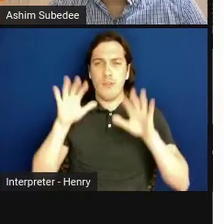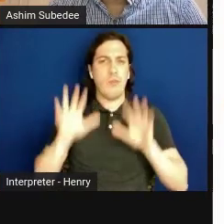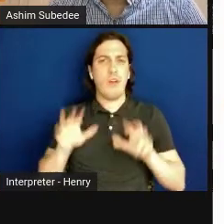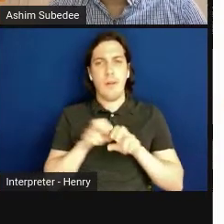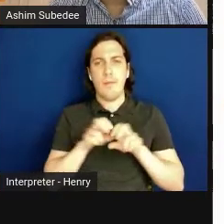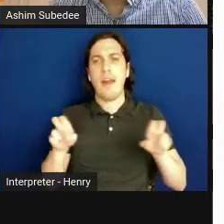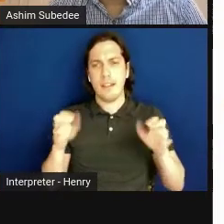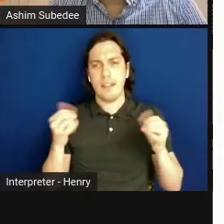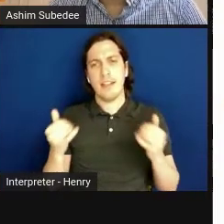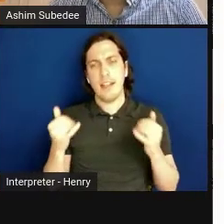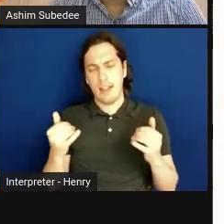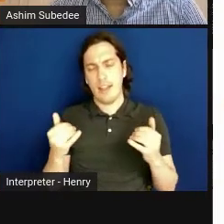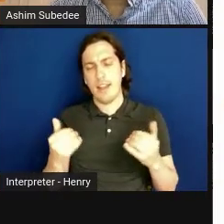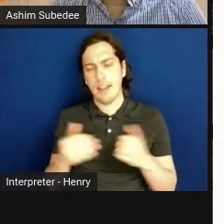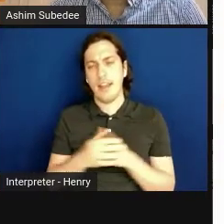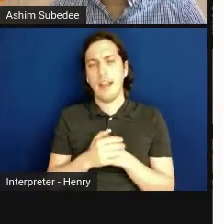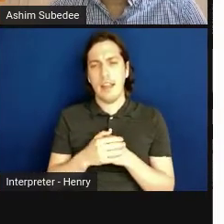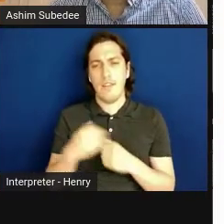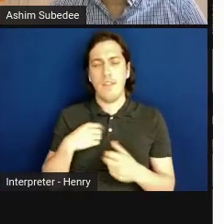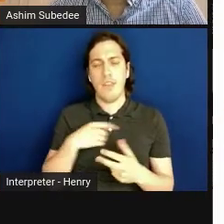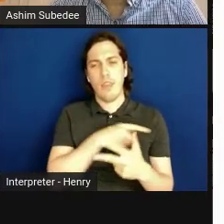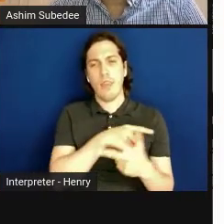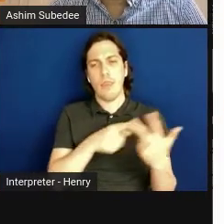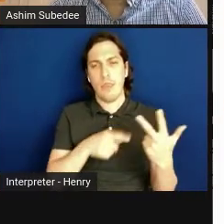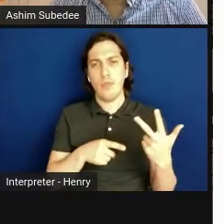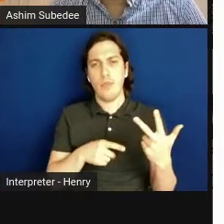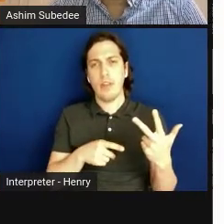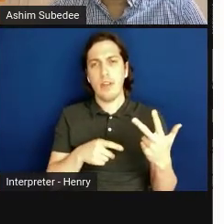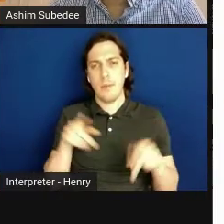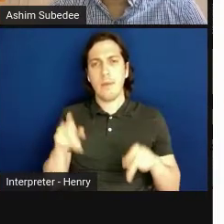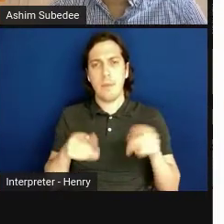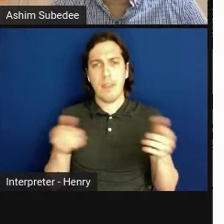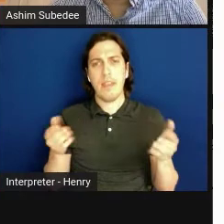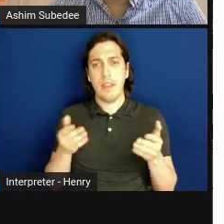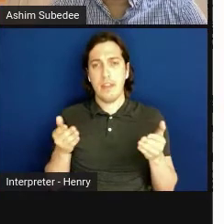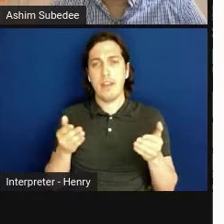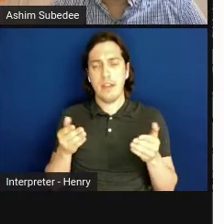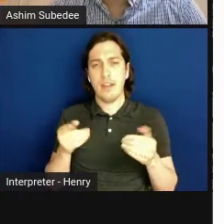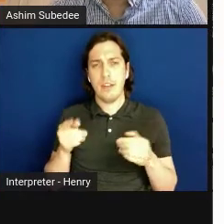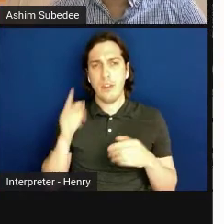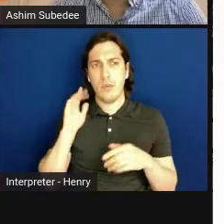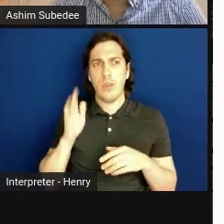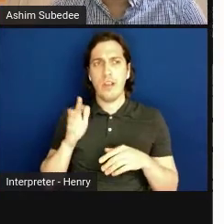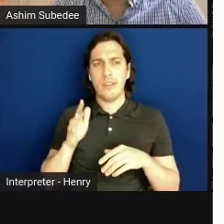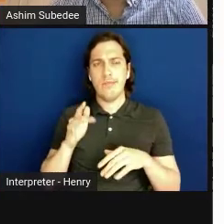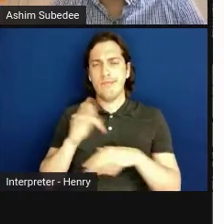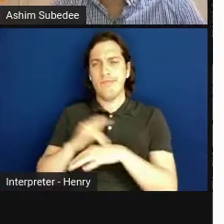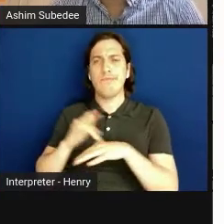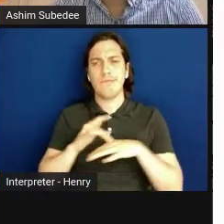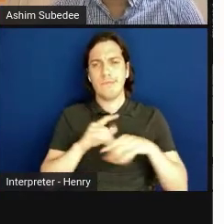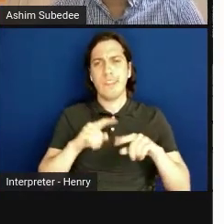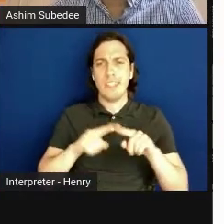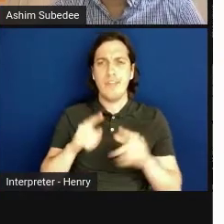We have three folks here who are going to touch upon different aspects of academic partnerships.